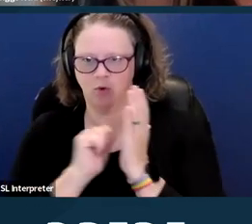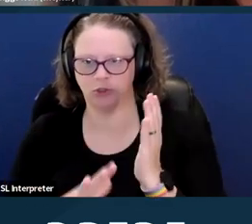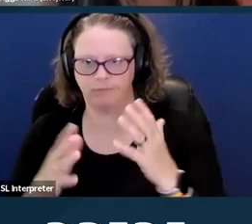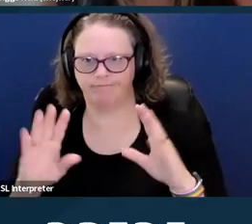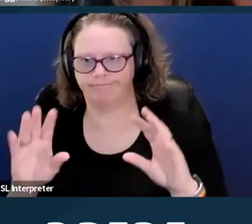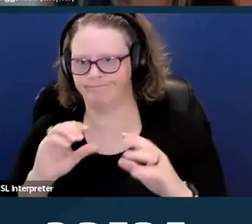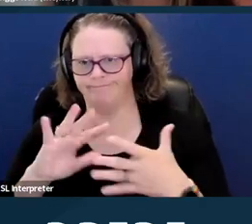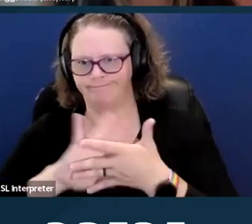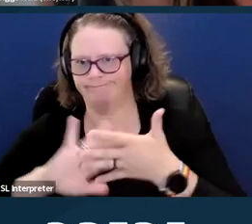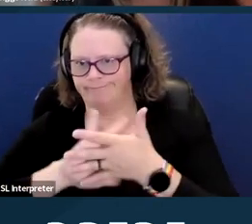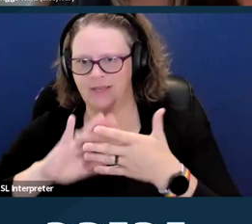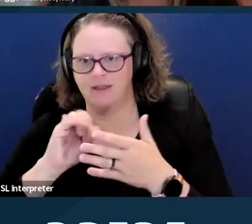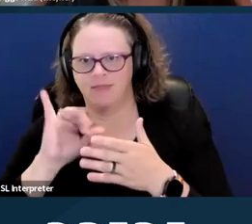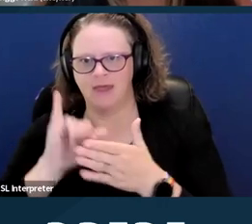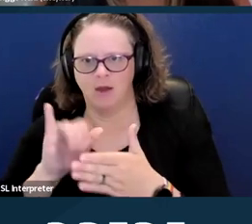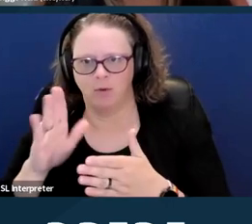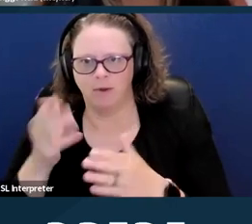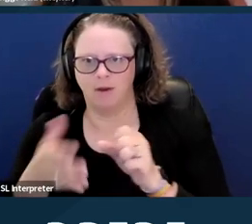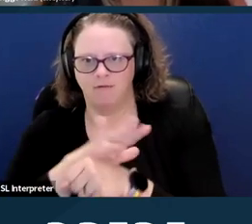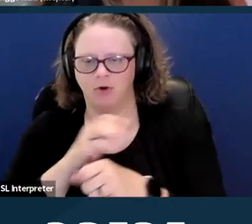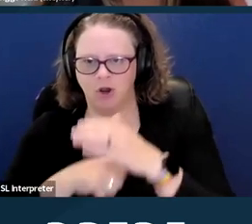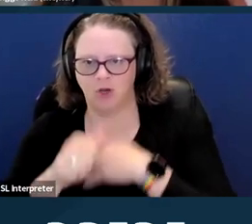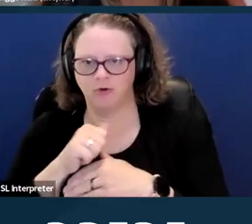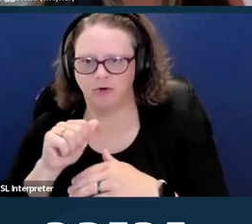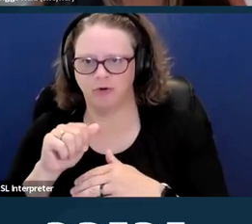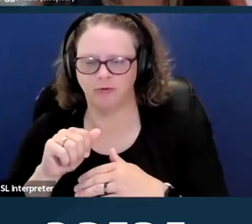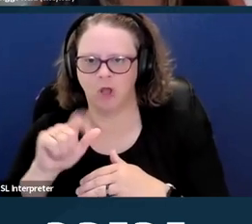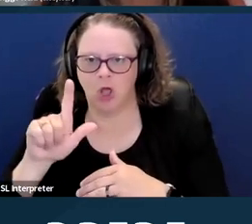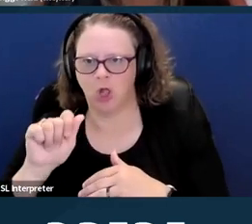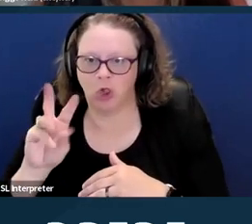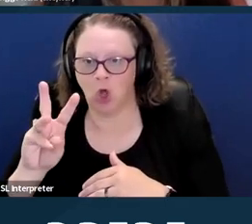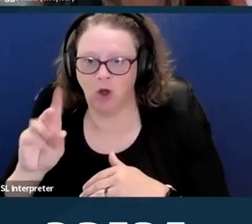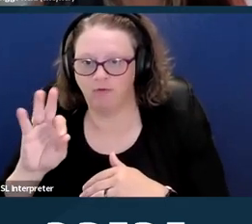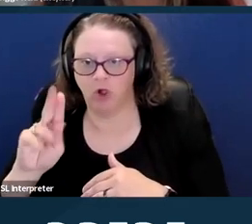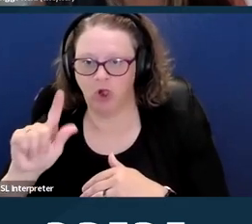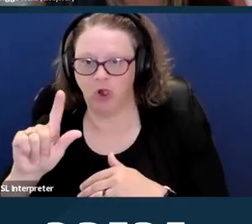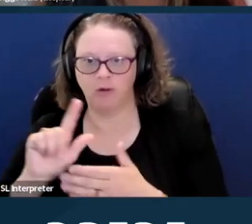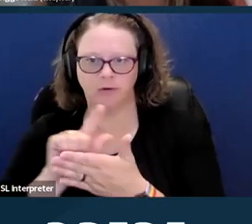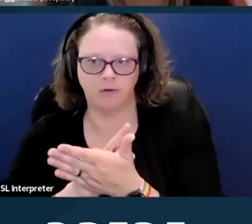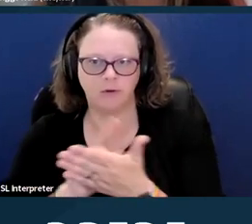under the term of lawful. So this HIPAA regulation is helpful,